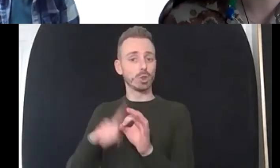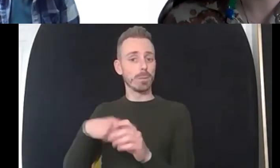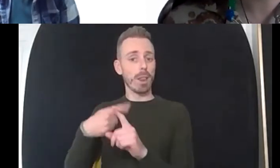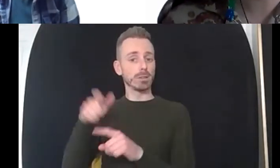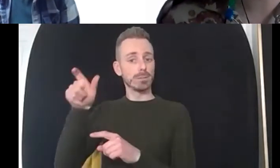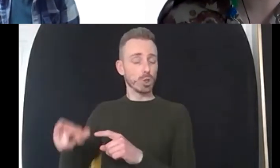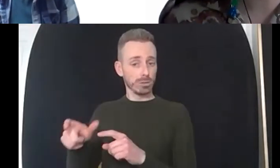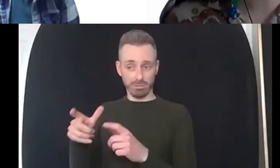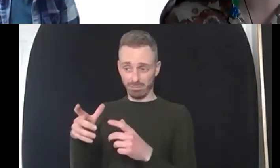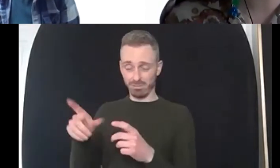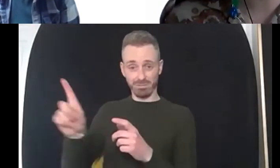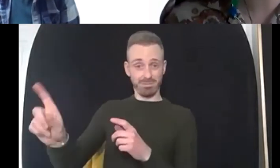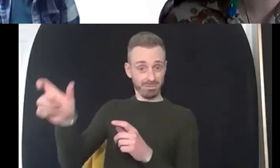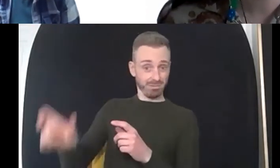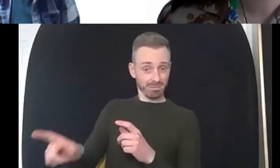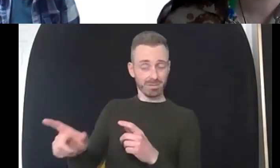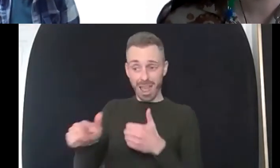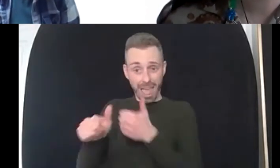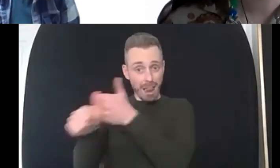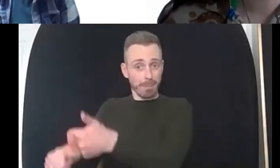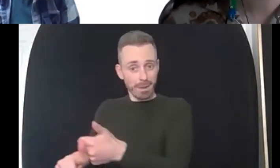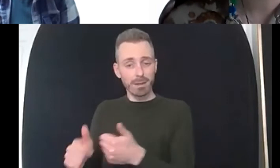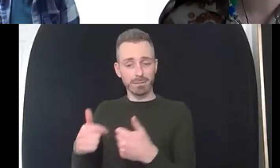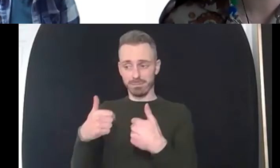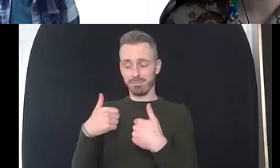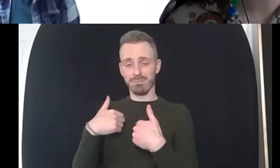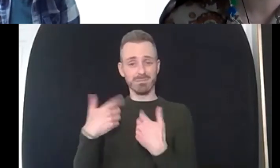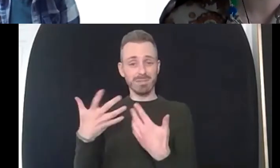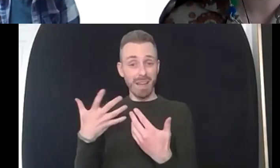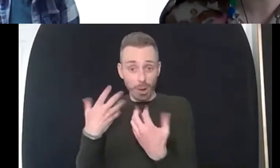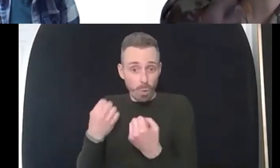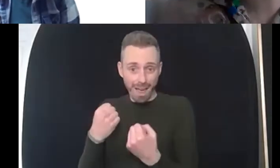awful for you but you've got someone you know we can get through this together even though i